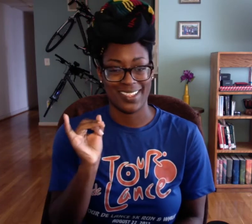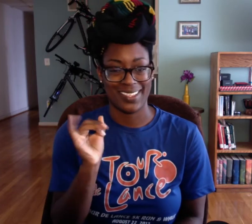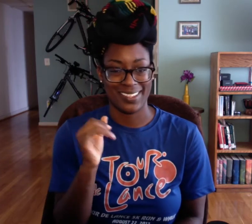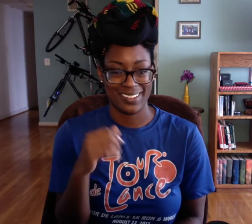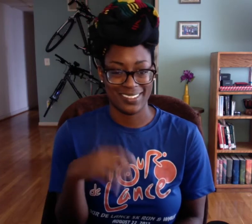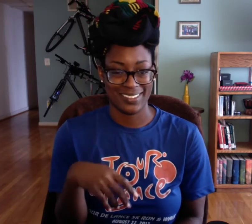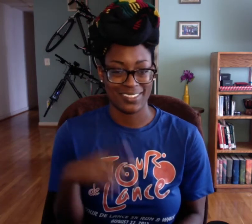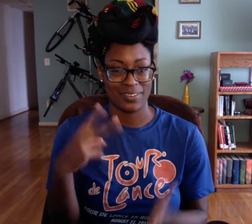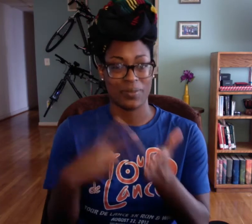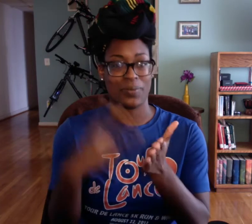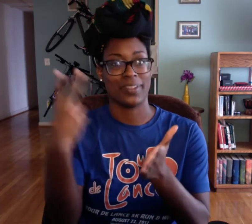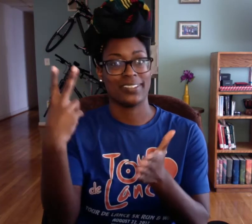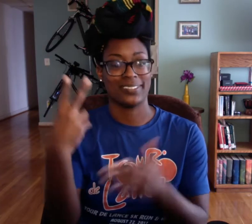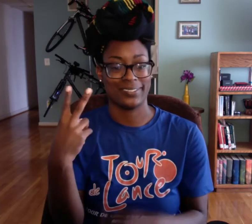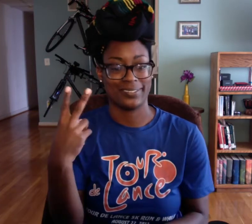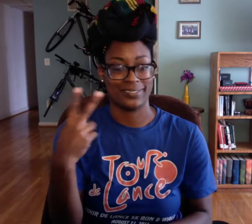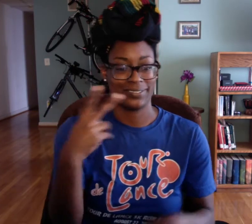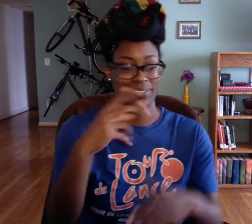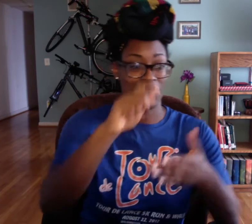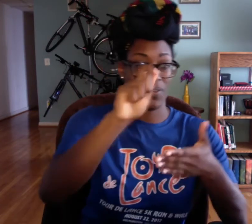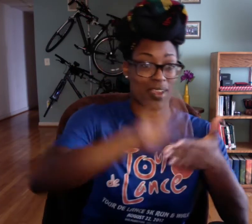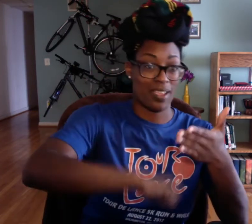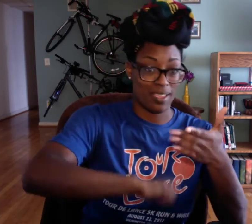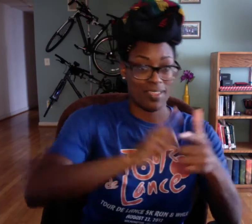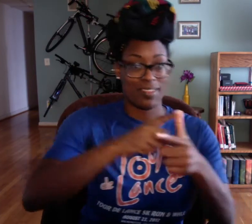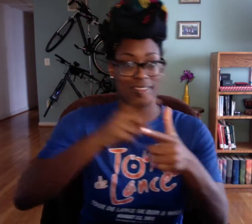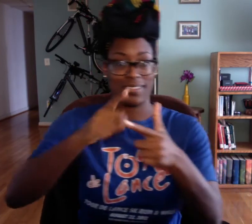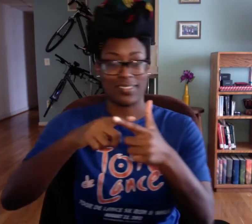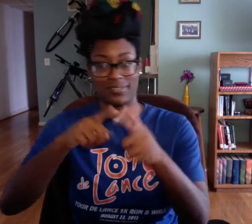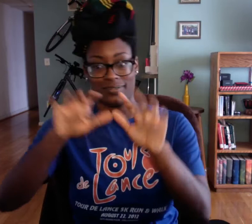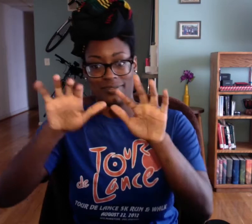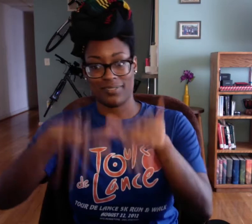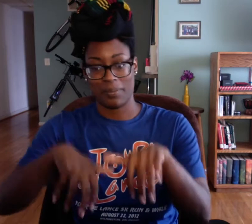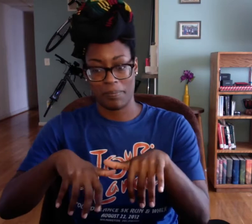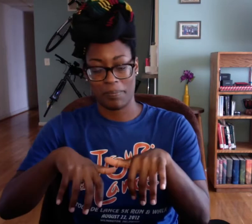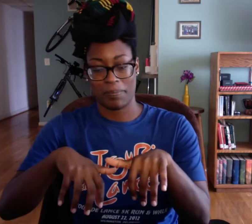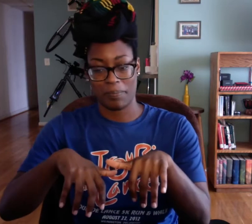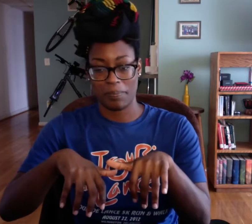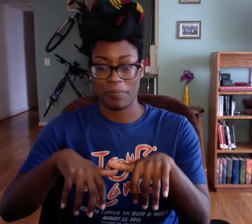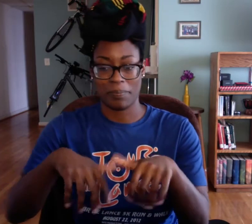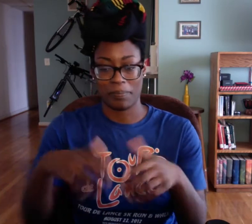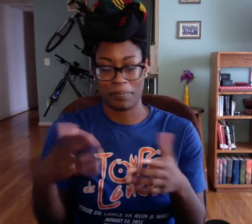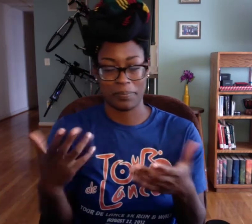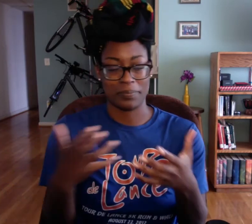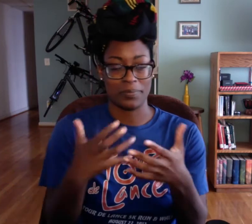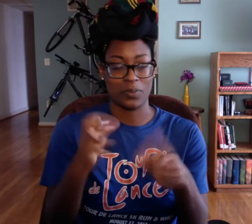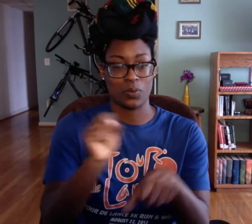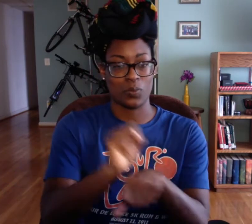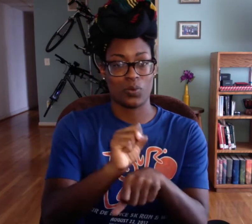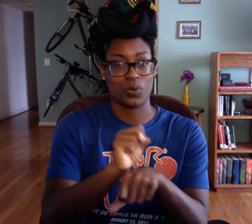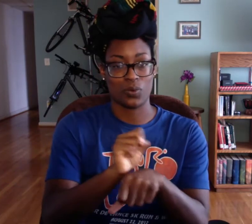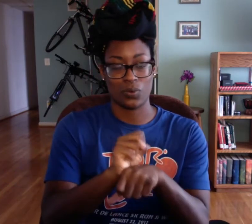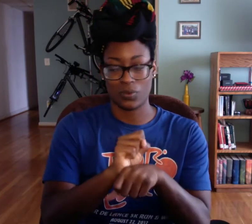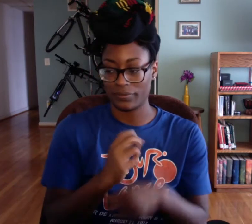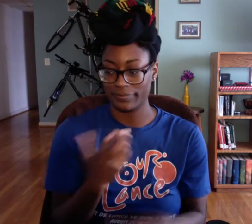cuz it'll beee like doing it twice. I'll have to write them and then I'll have to type what I wrote. Mm..